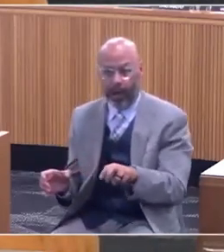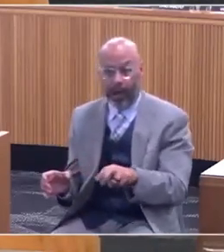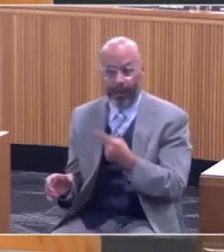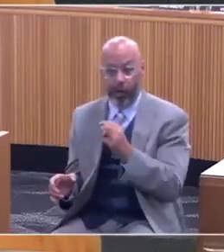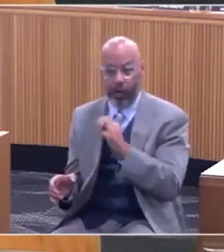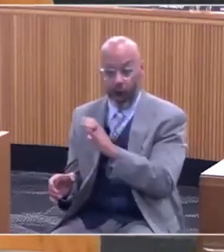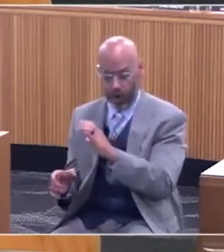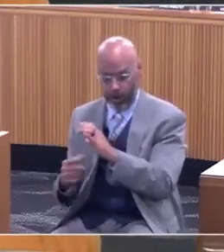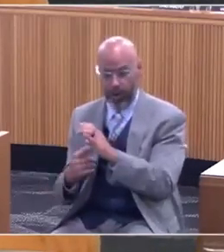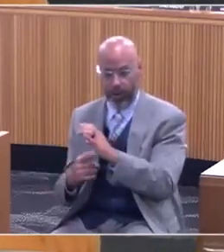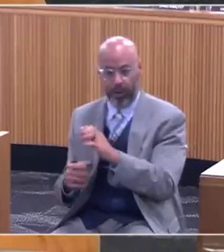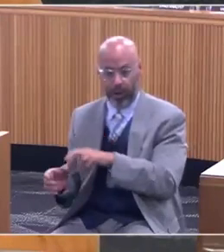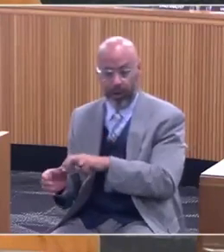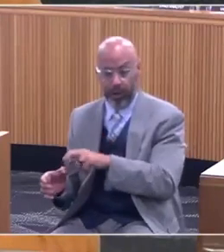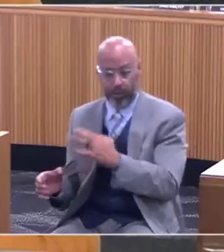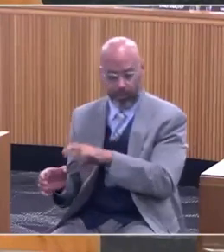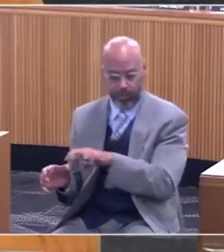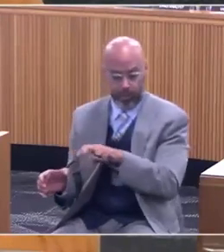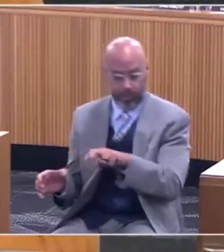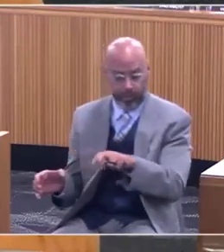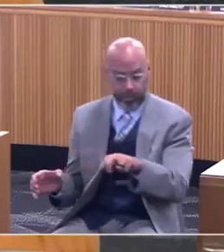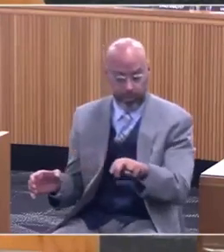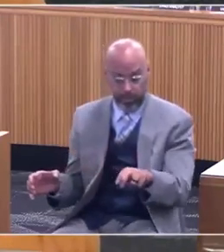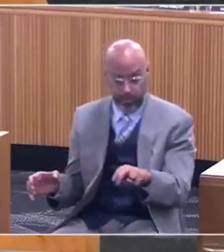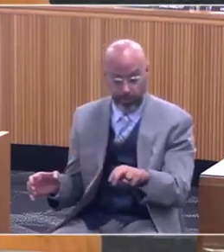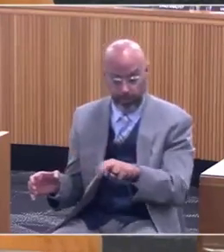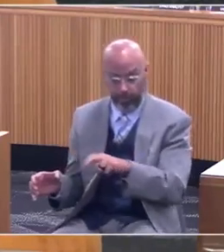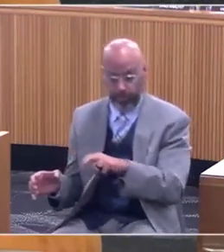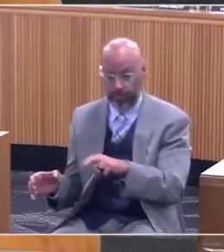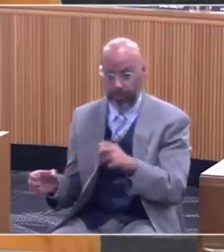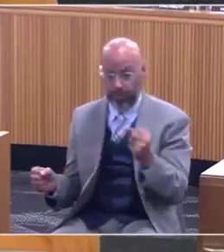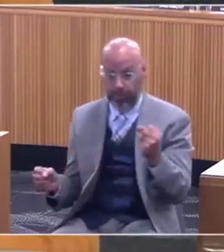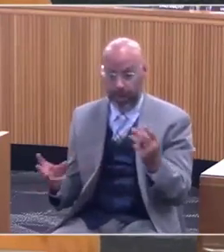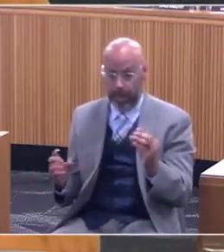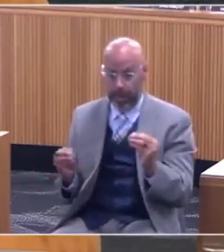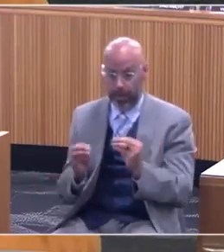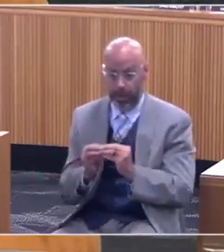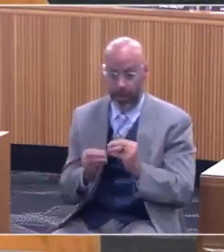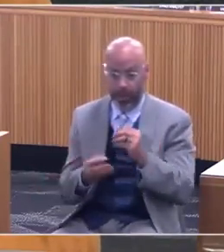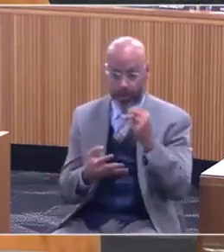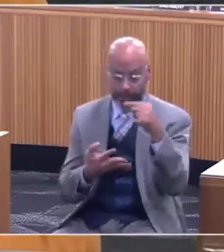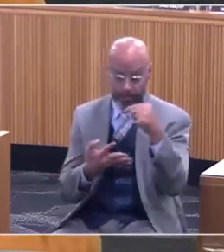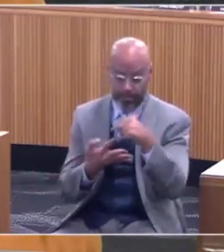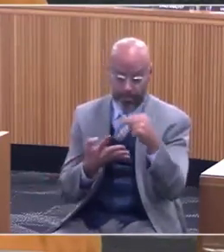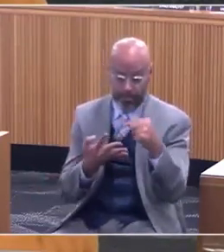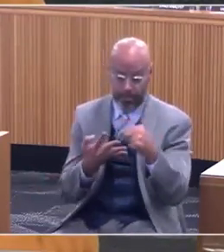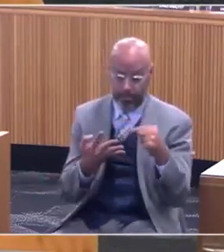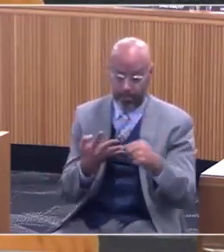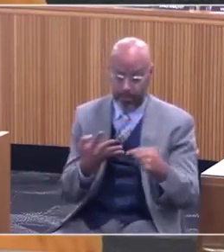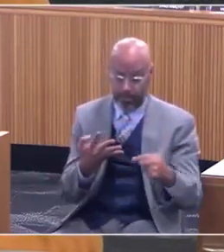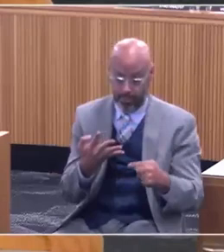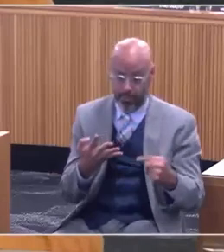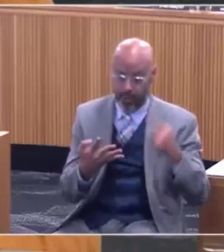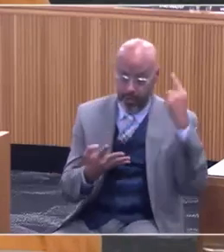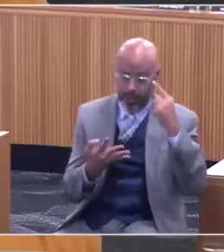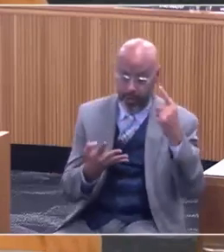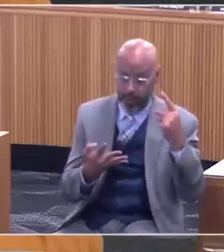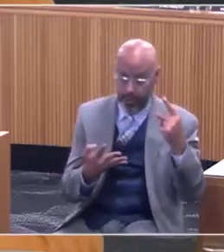was a step away from QALY. It brought in many more factors to consider, and when staff makes recommendations,